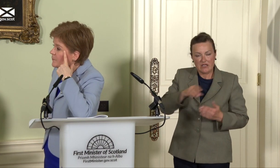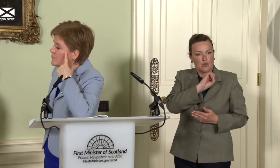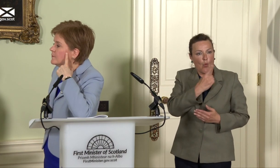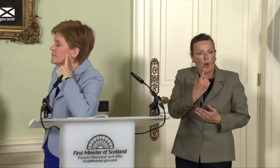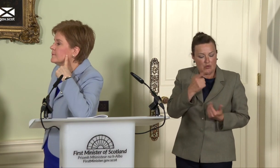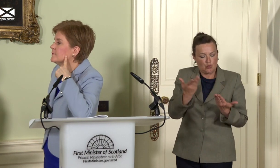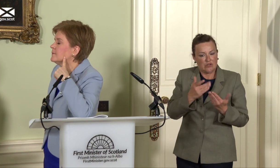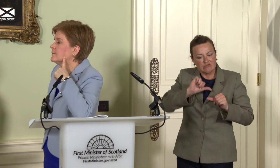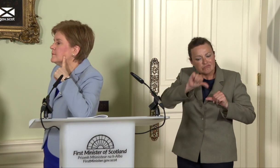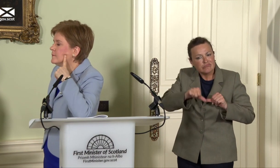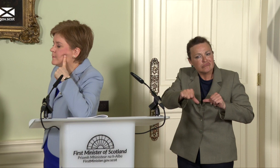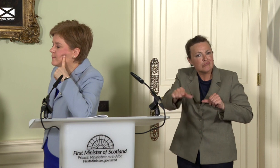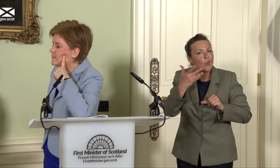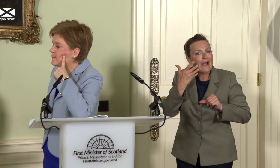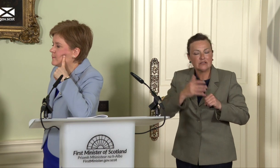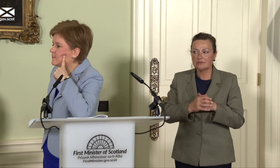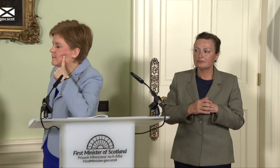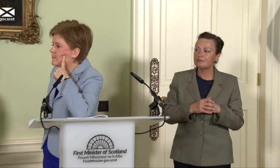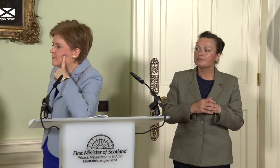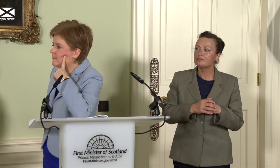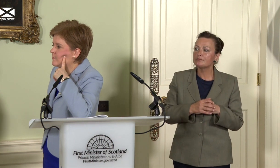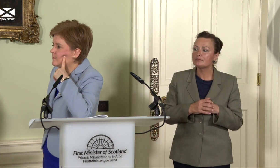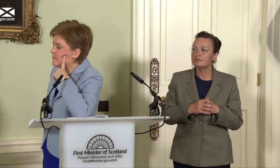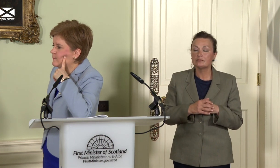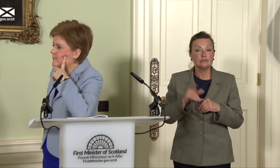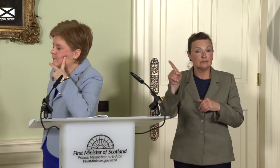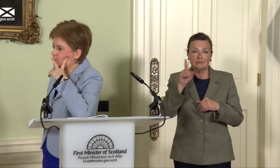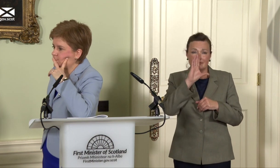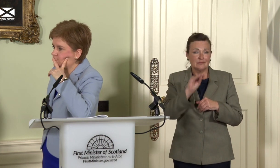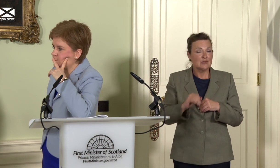wanted to ask about voter fatigue. As you’ve pointed out, Scots are never finished voting,